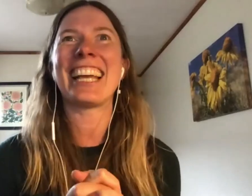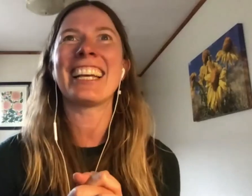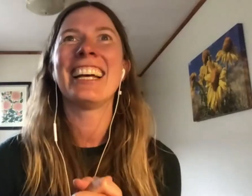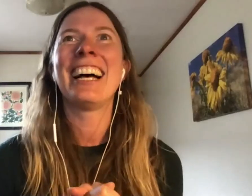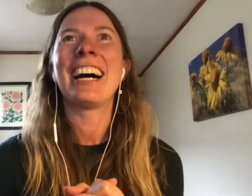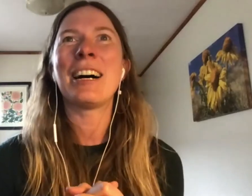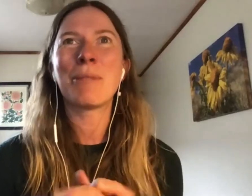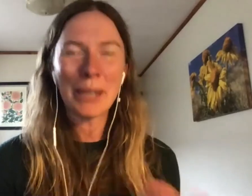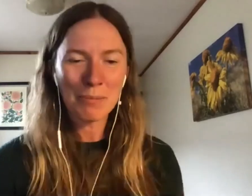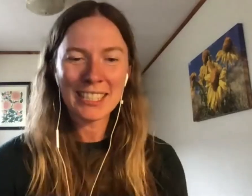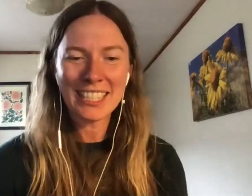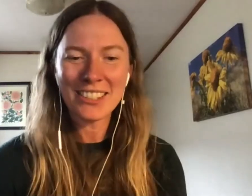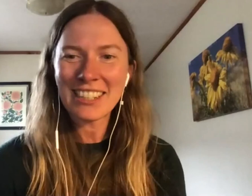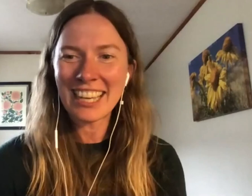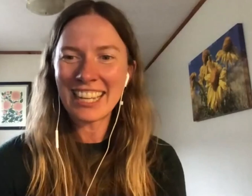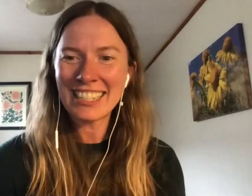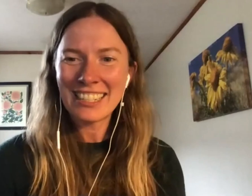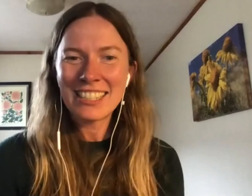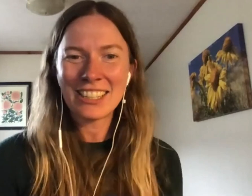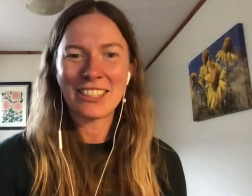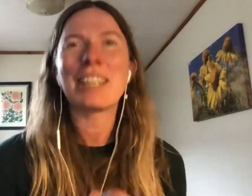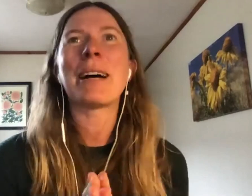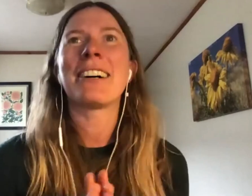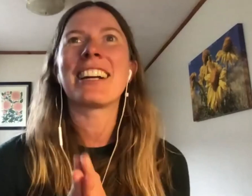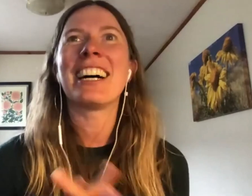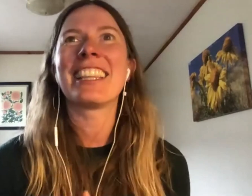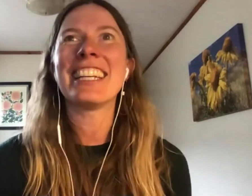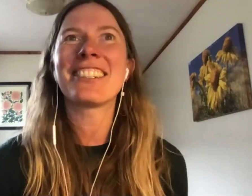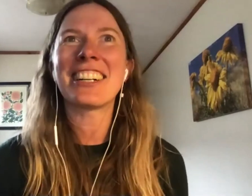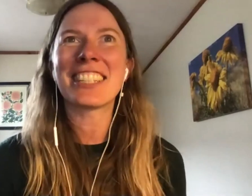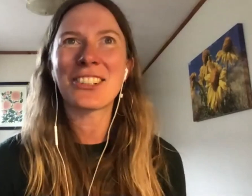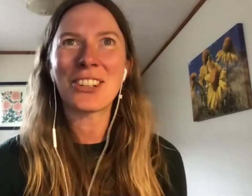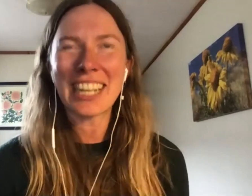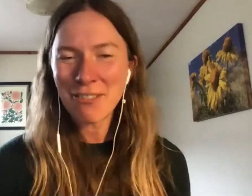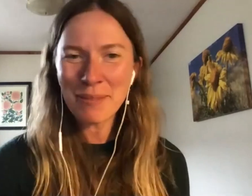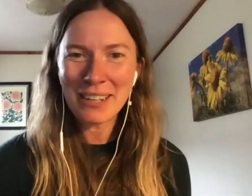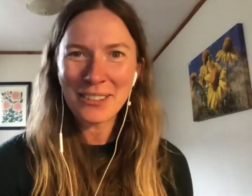We hope to see you again to learn about the nature of Central Oregon from the comfort